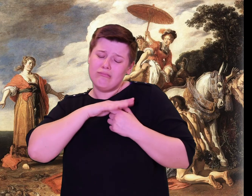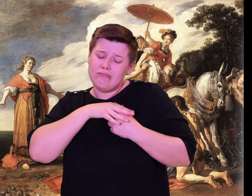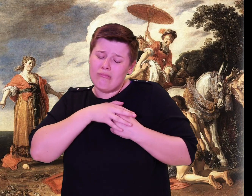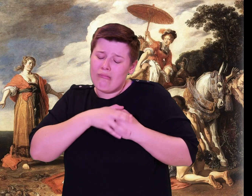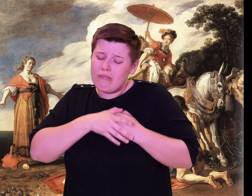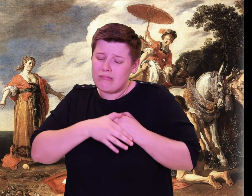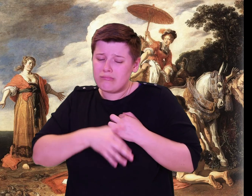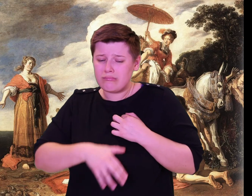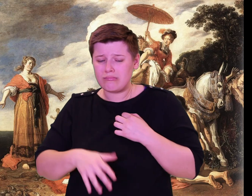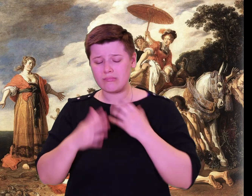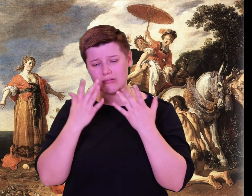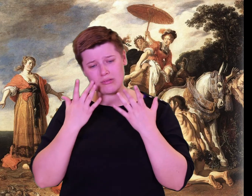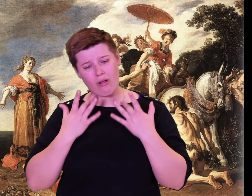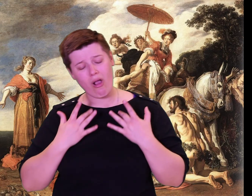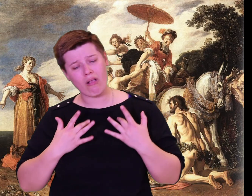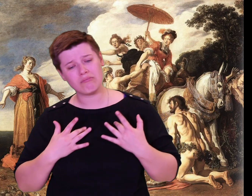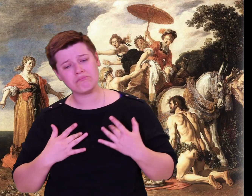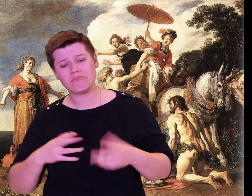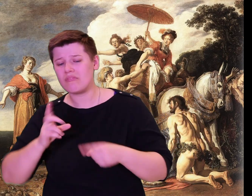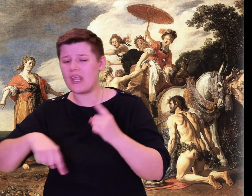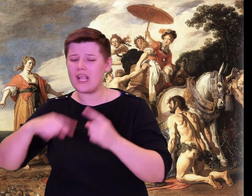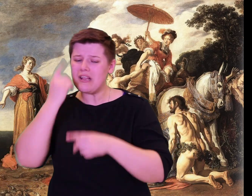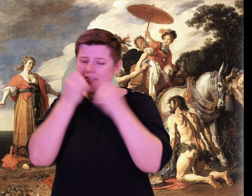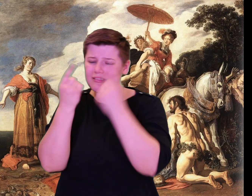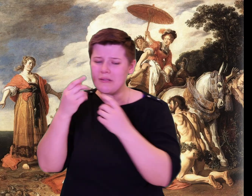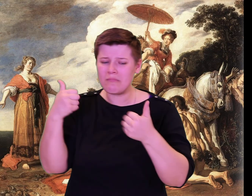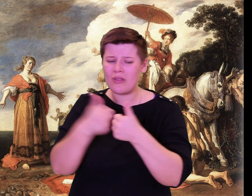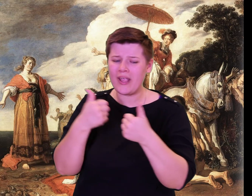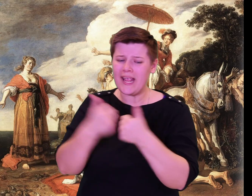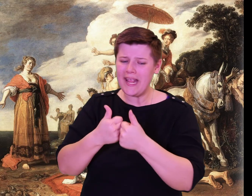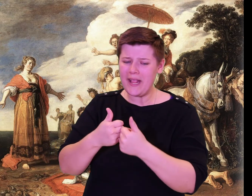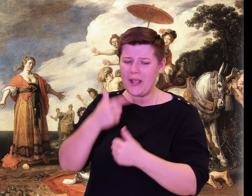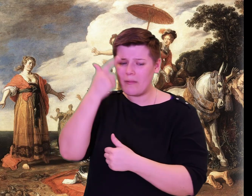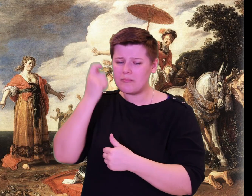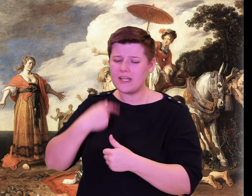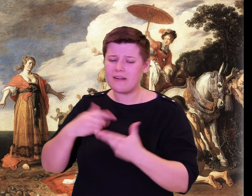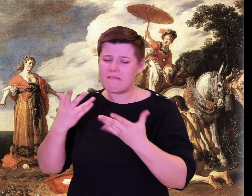endured so much that now I only want to get back home.